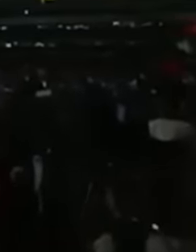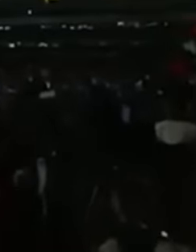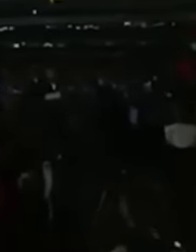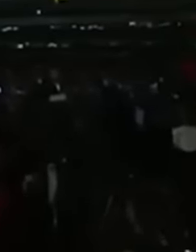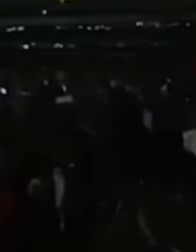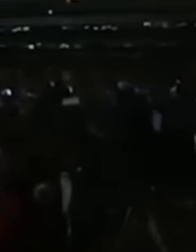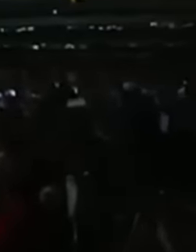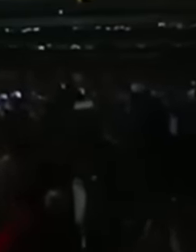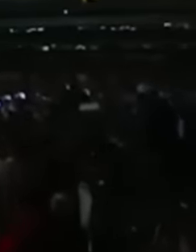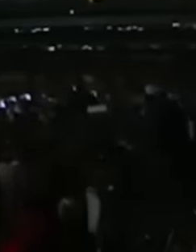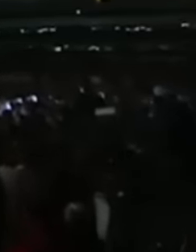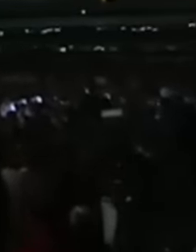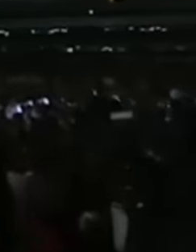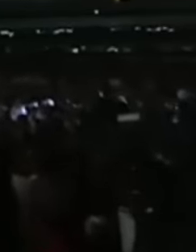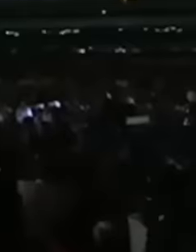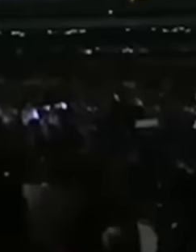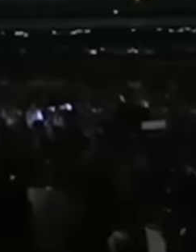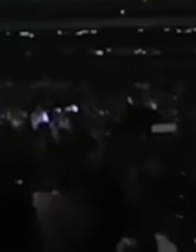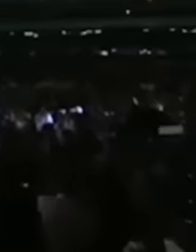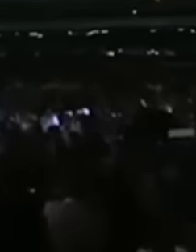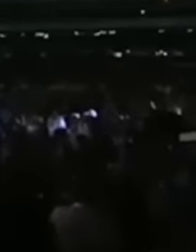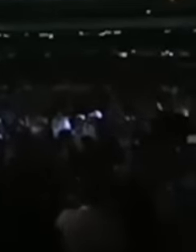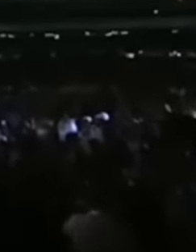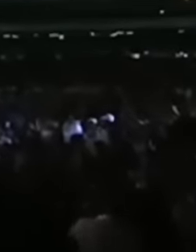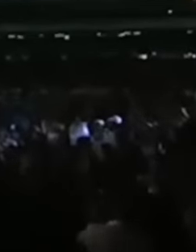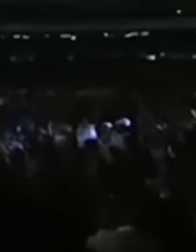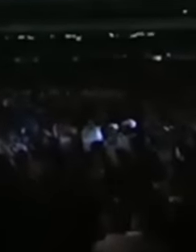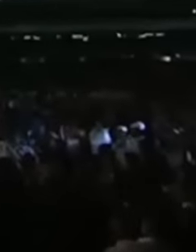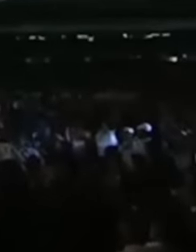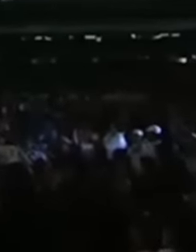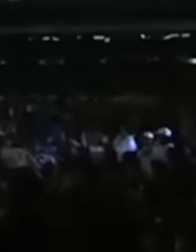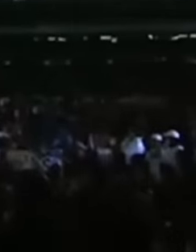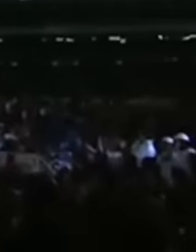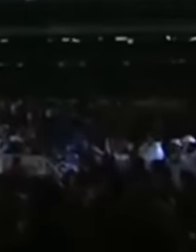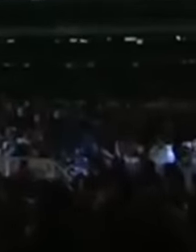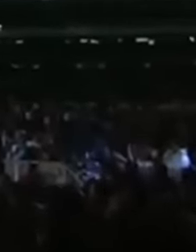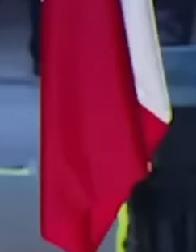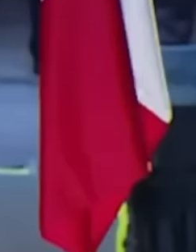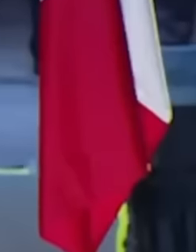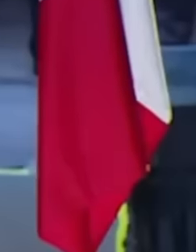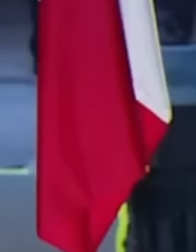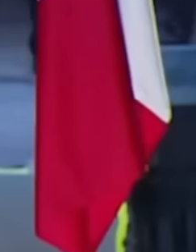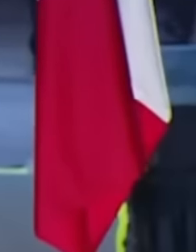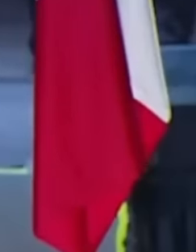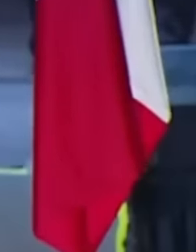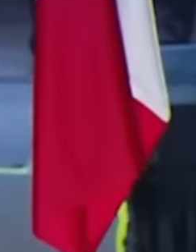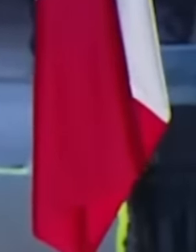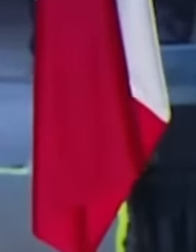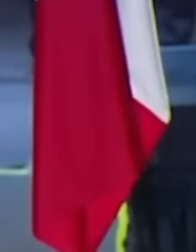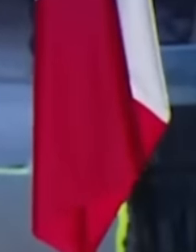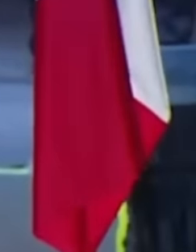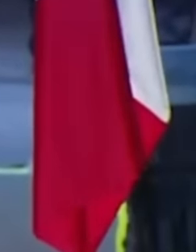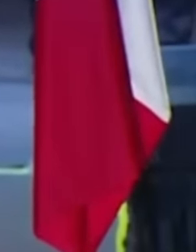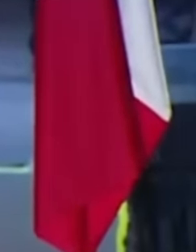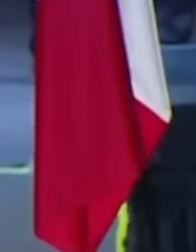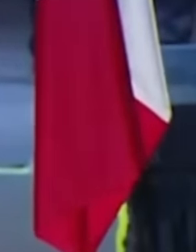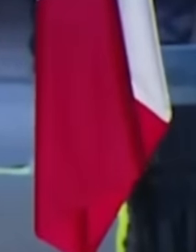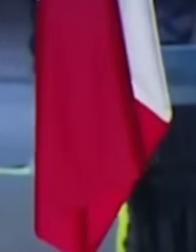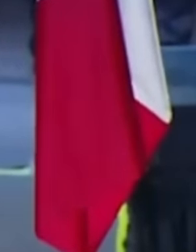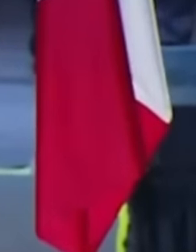of Benito Juárez I want to follow The example of Francisco Imadero I want